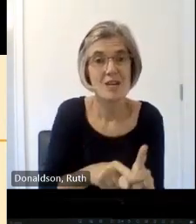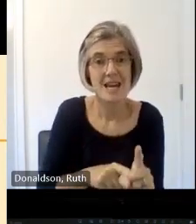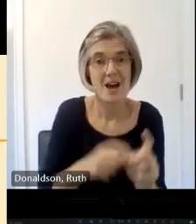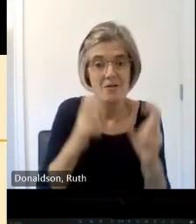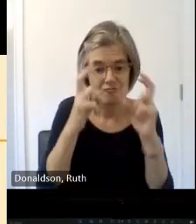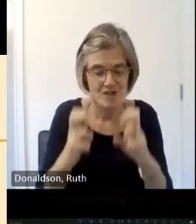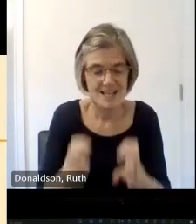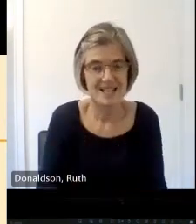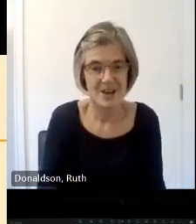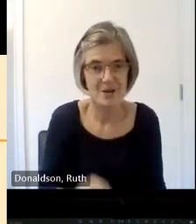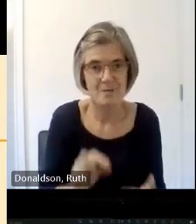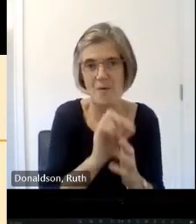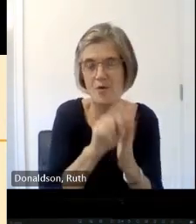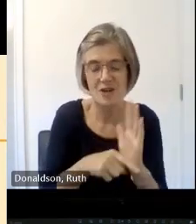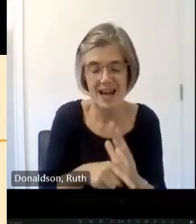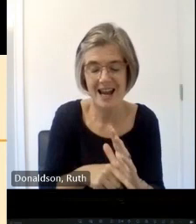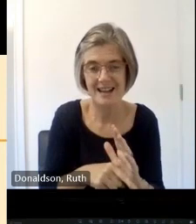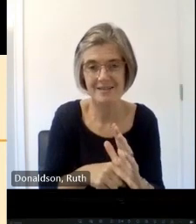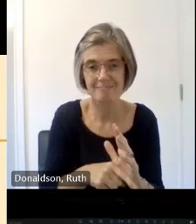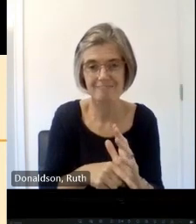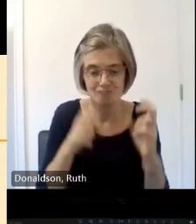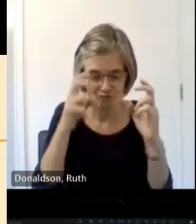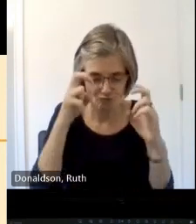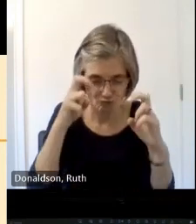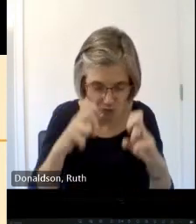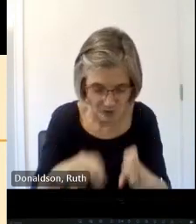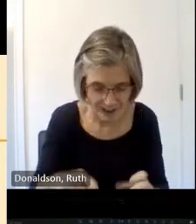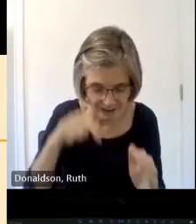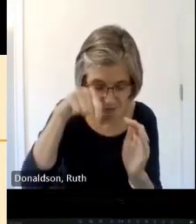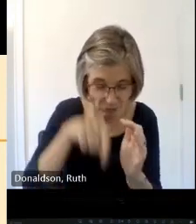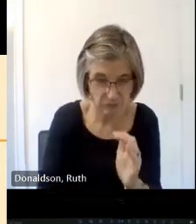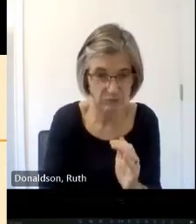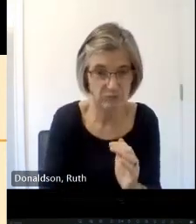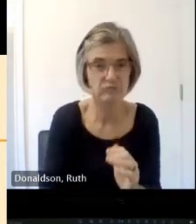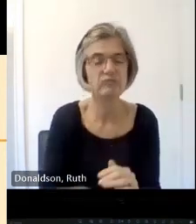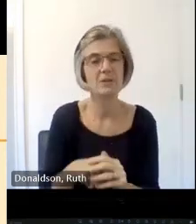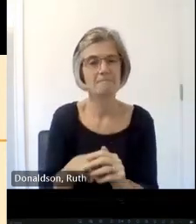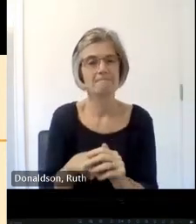was a bit surprised to discover when I started that there's been very little done in the way